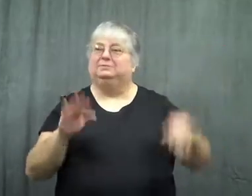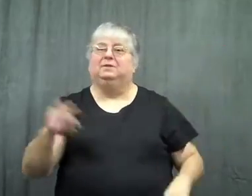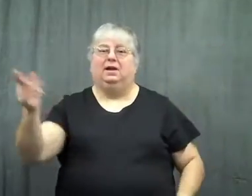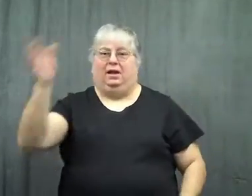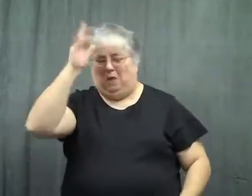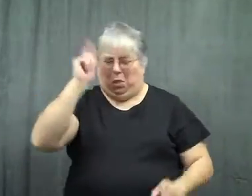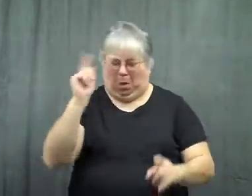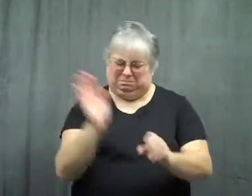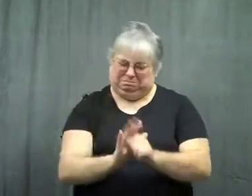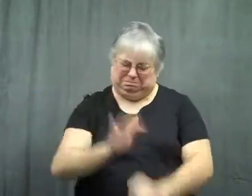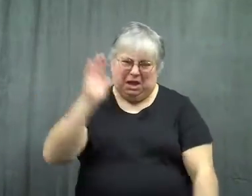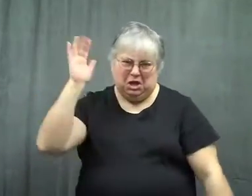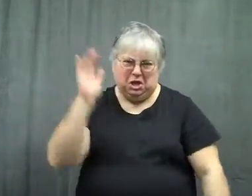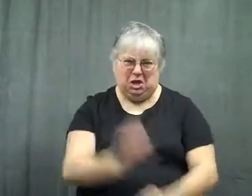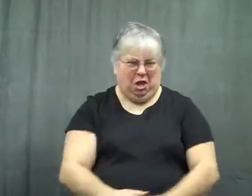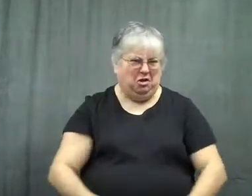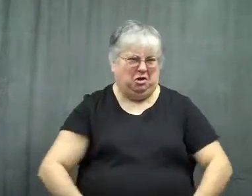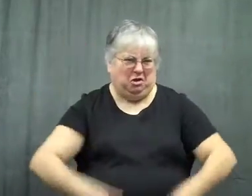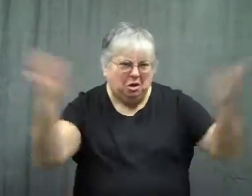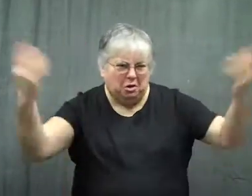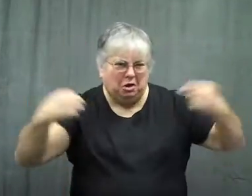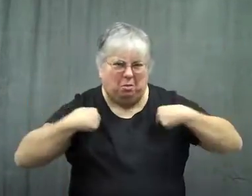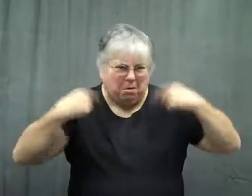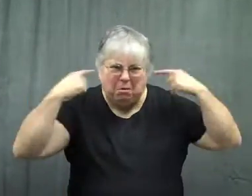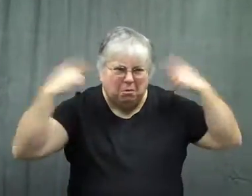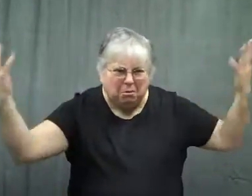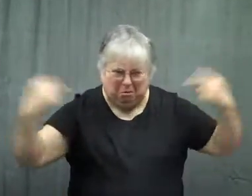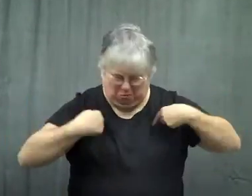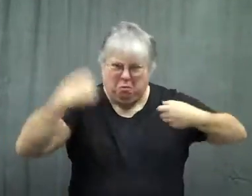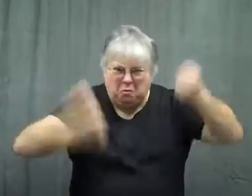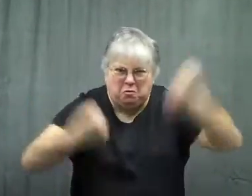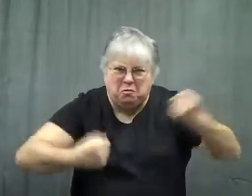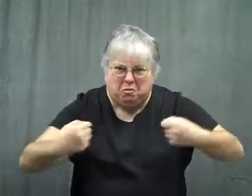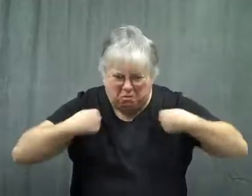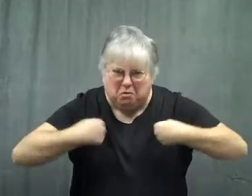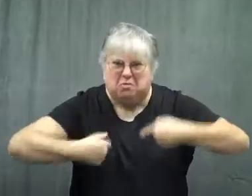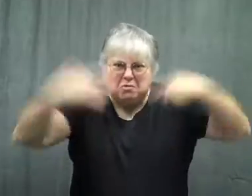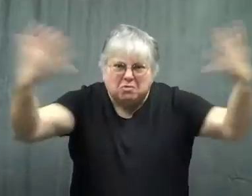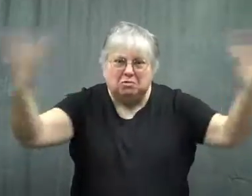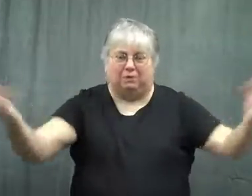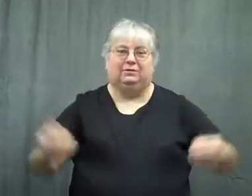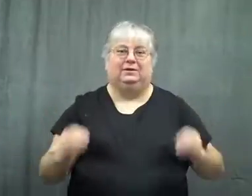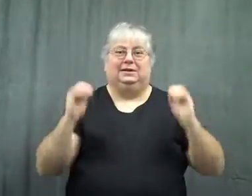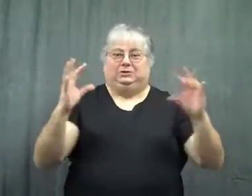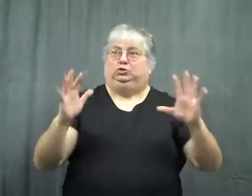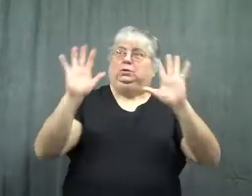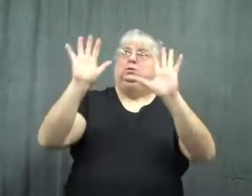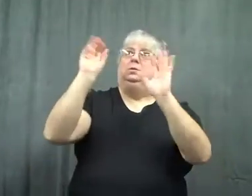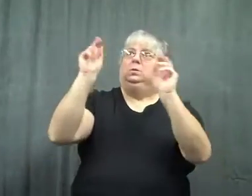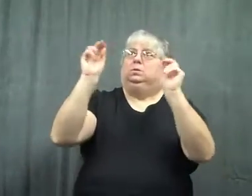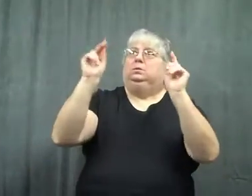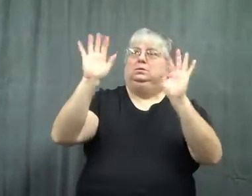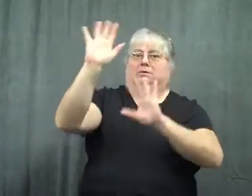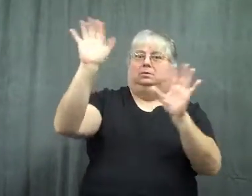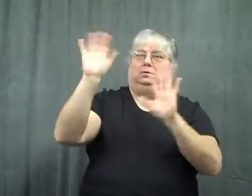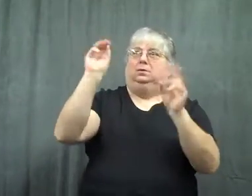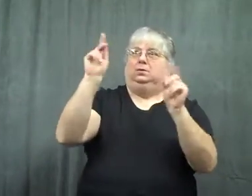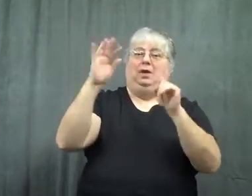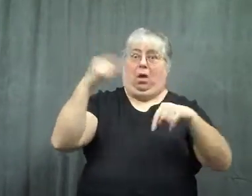My father blew his stack, and gestured, "I'm Deaf, I drive!" The teacher said, "ok ok", and backed up while my father advanced on him.